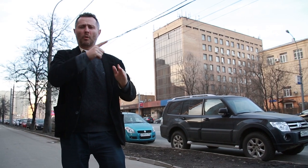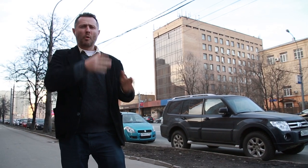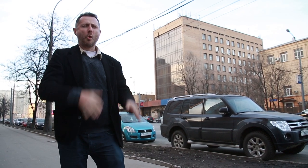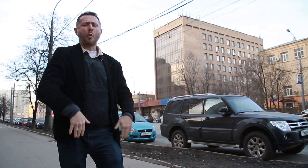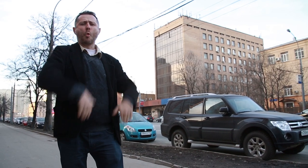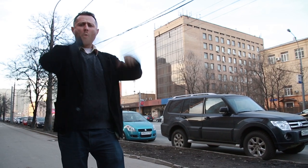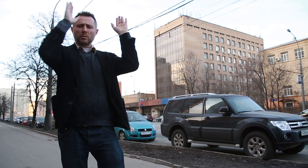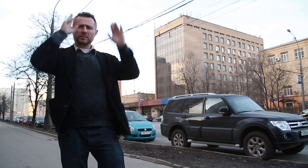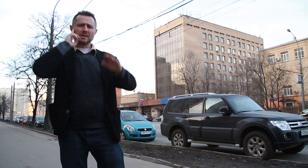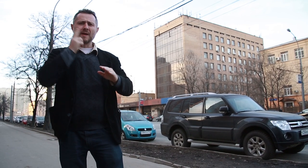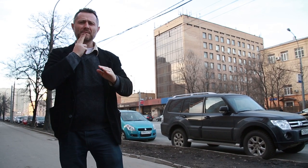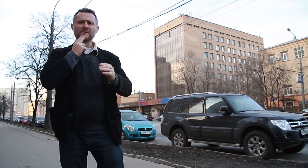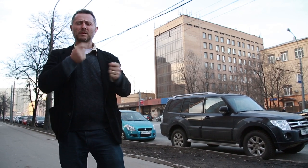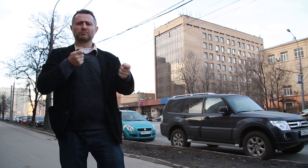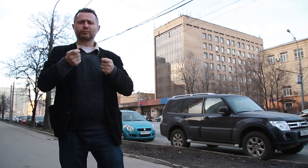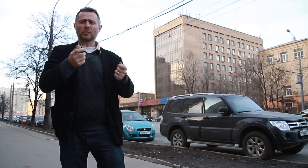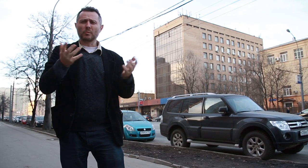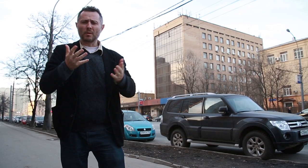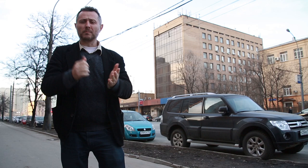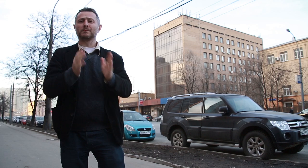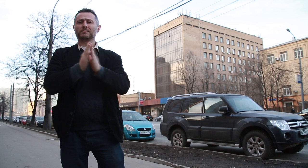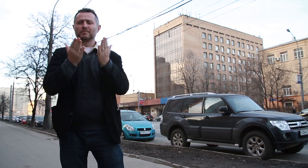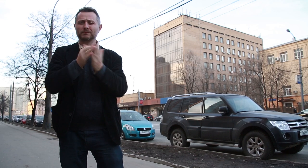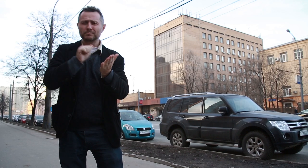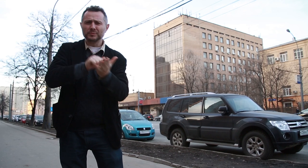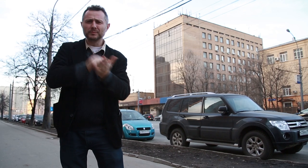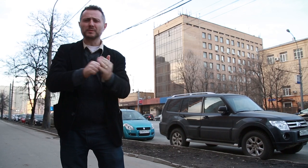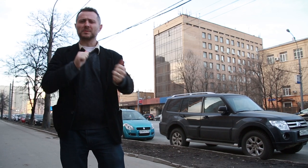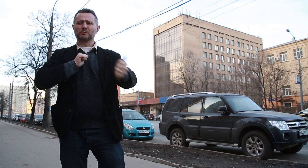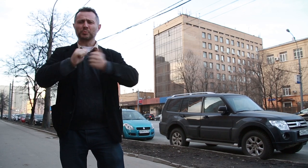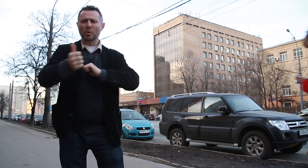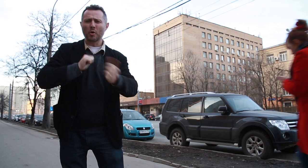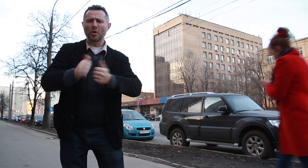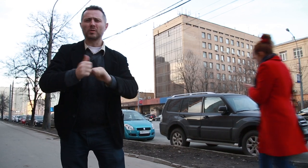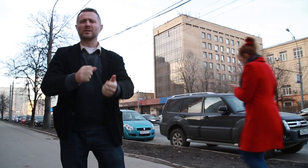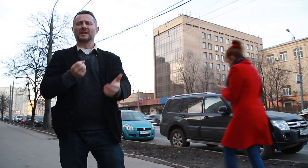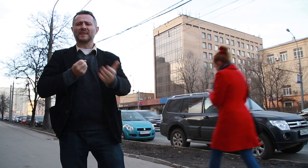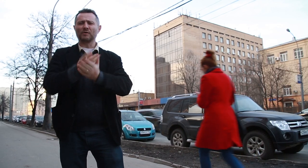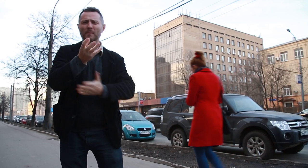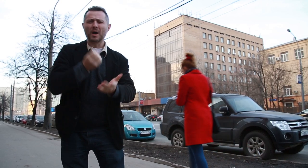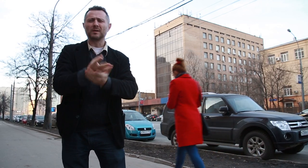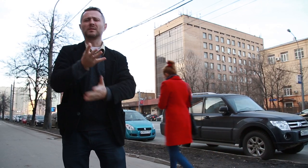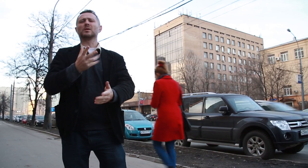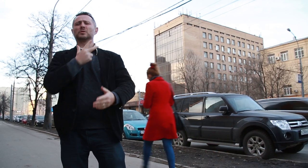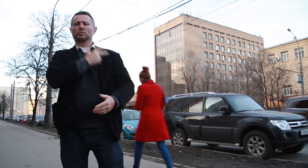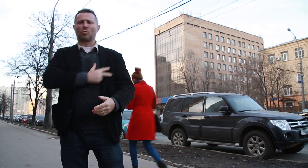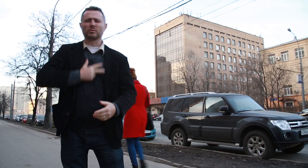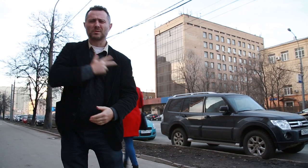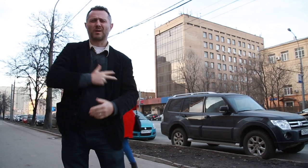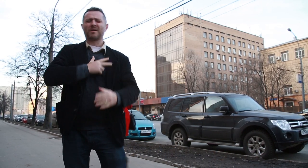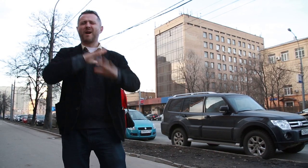the VOG—press and information, sports, information, social services, and all aspects of Deaf Russian life. After